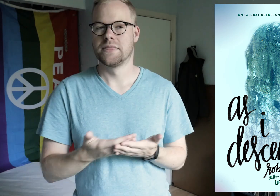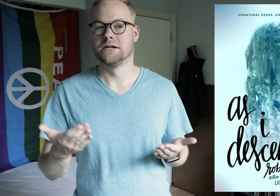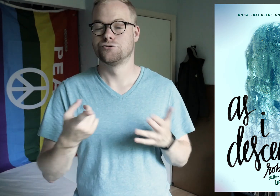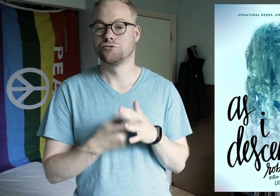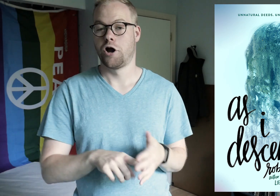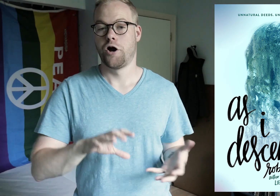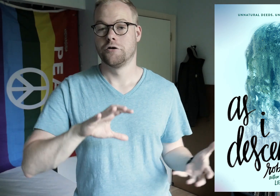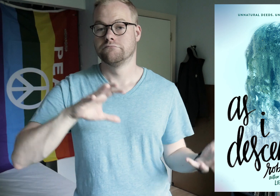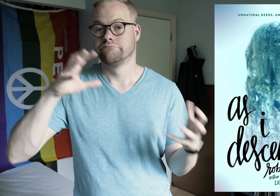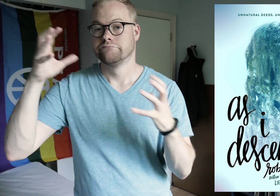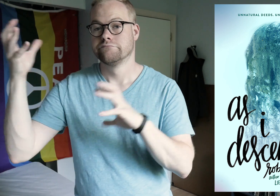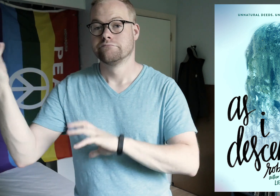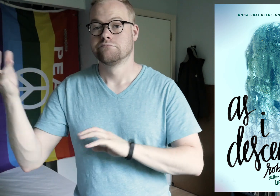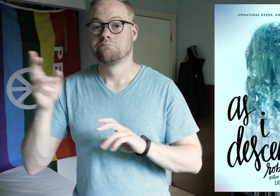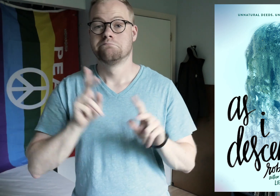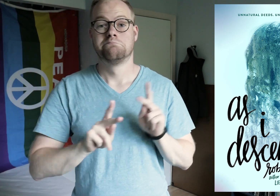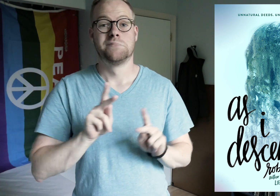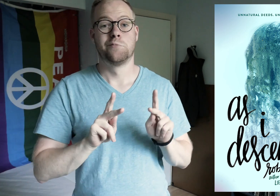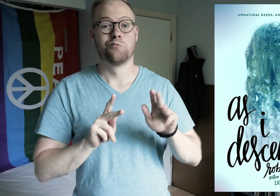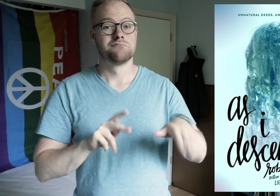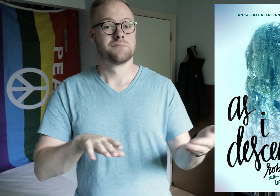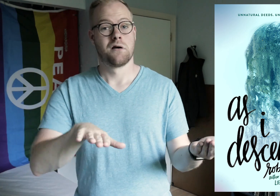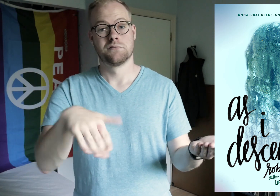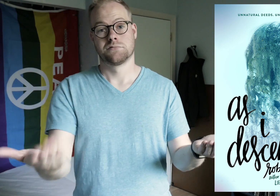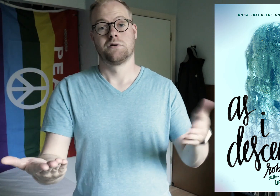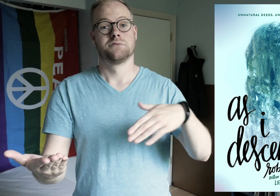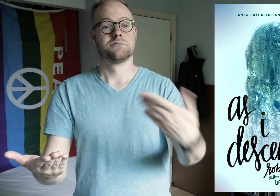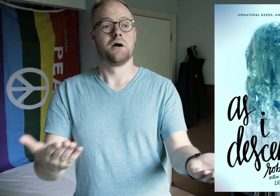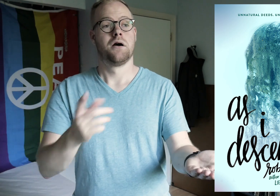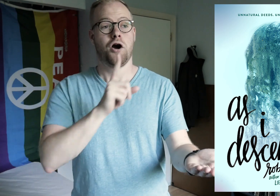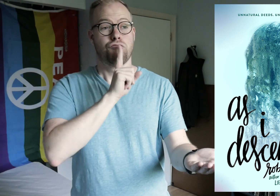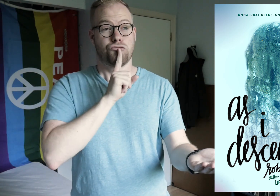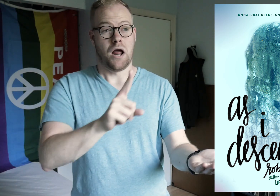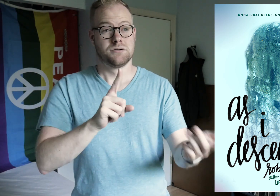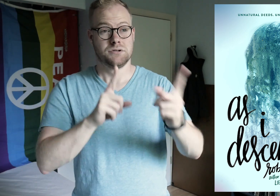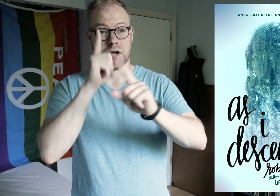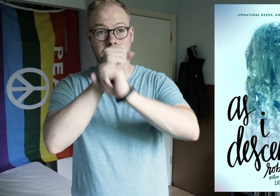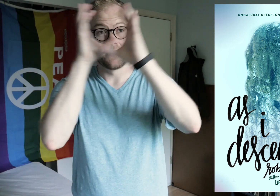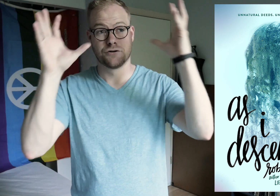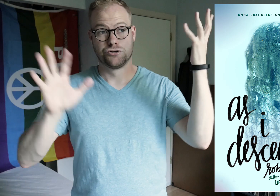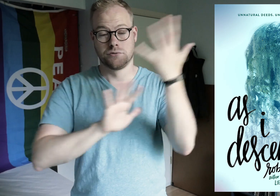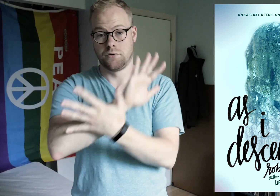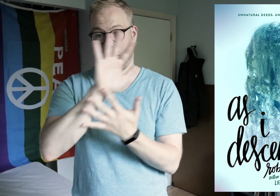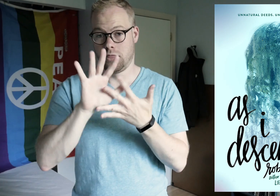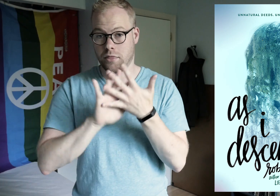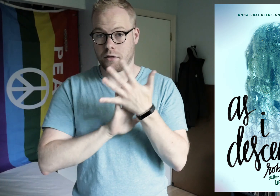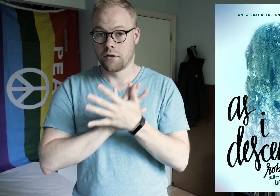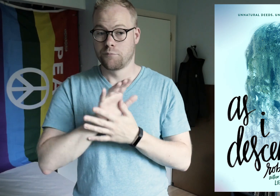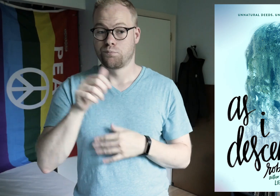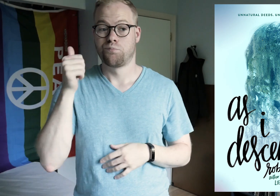Things start going sideways, people are dying, reality and imagination start to blur,